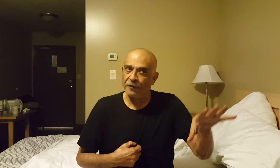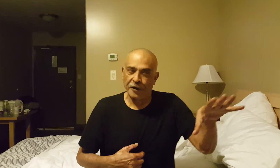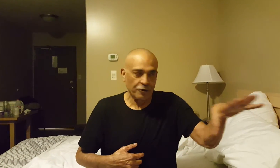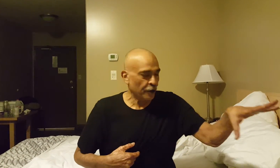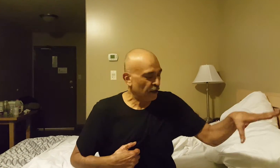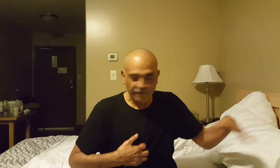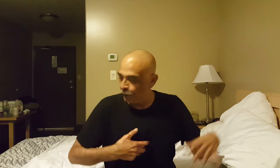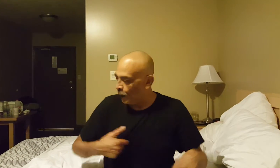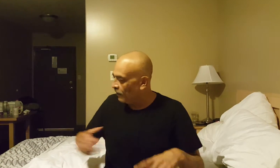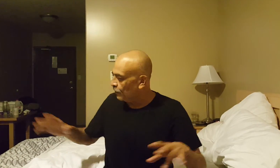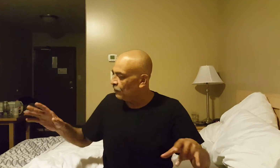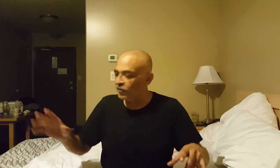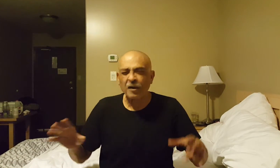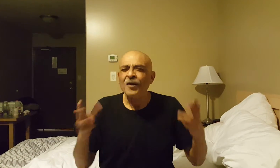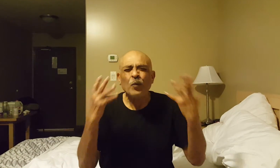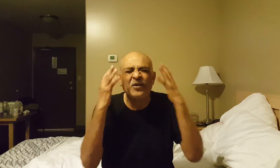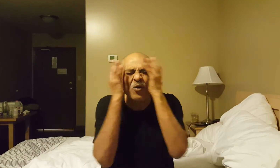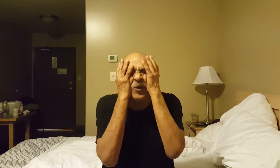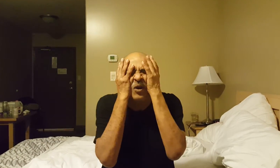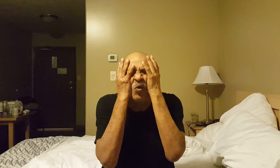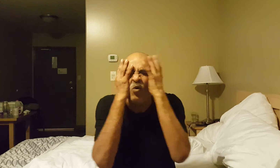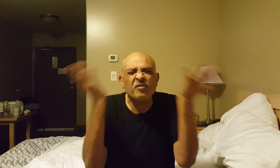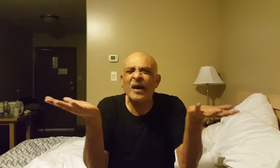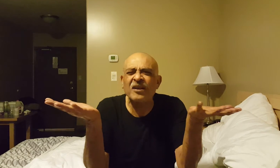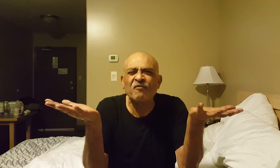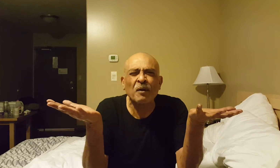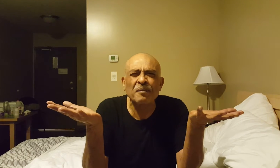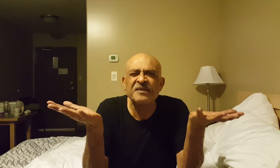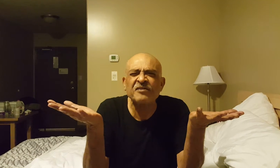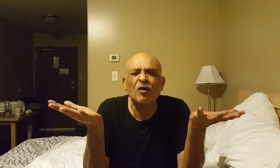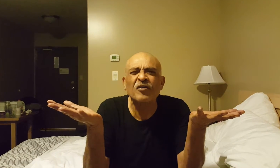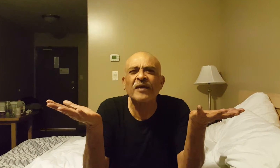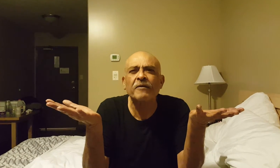very real everywhere; everything's real." We lose the idea of probabilities altogether.